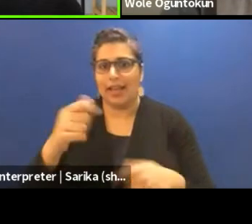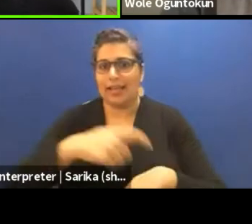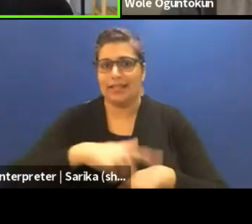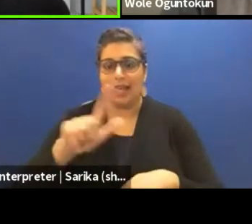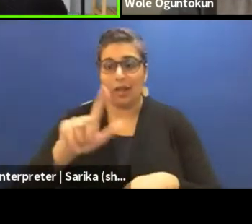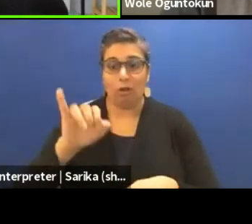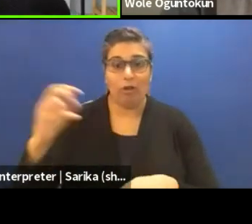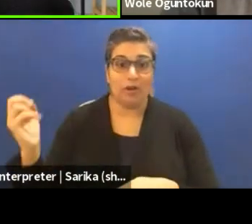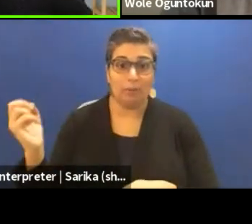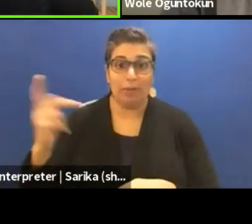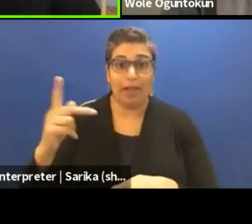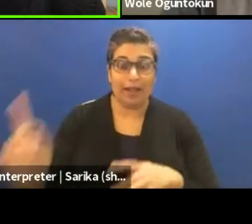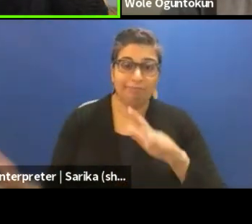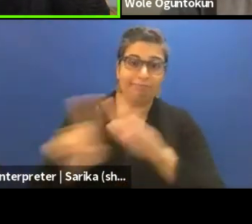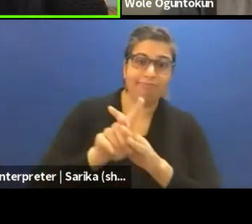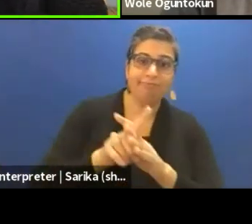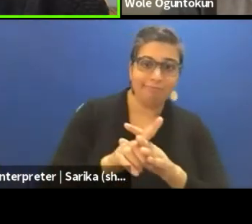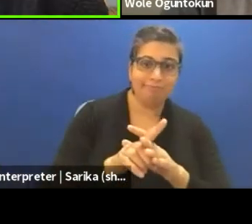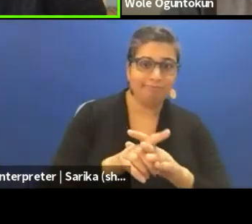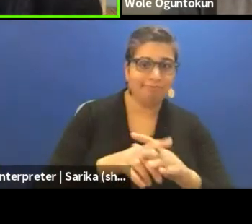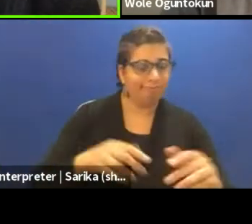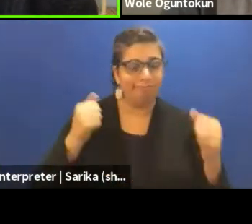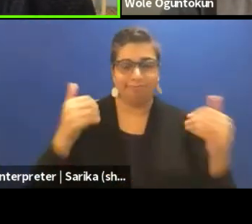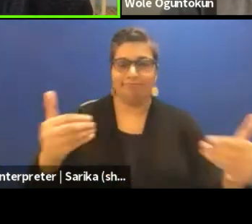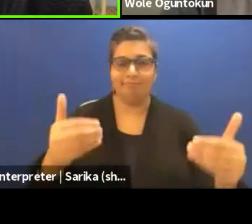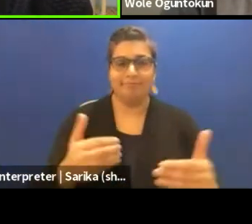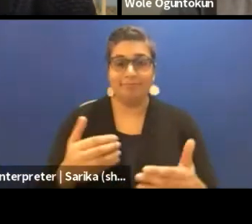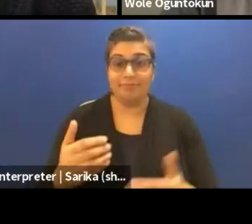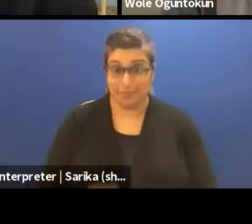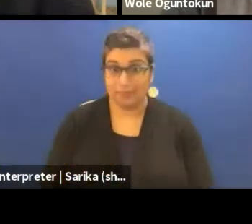we just allow him to chime in. Go ahead Adham. Thank you Taiwo.